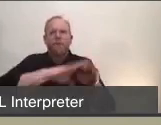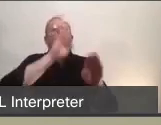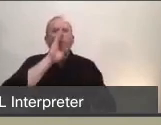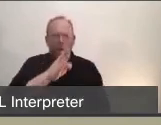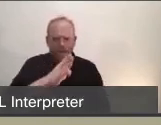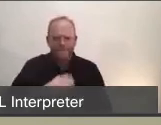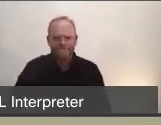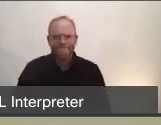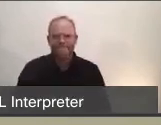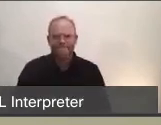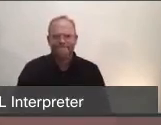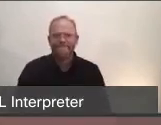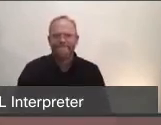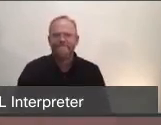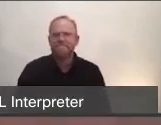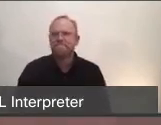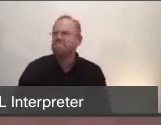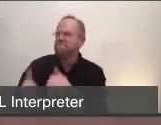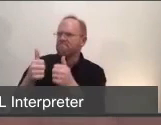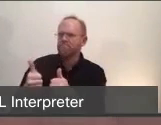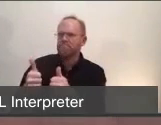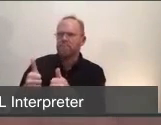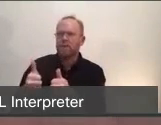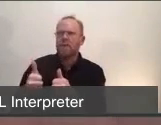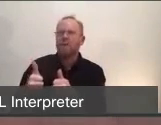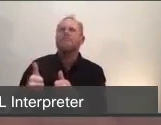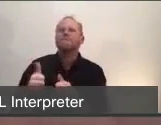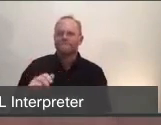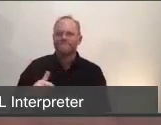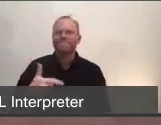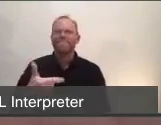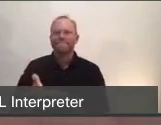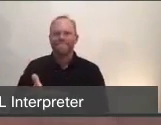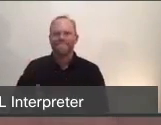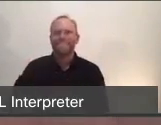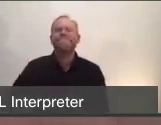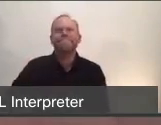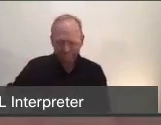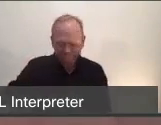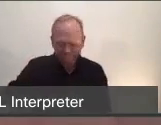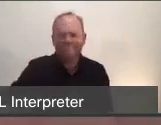(Laine, offscreen) I think Dr. Santora did a great job. But I'm open to any other additional comments our other panelists may have